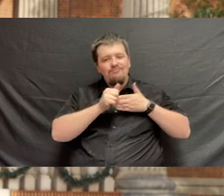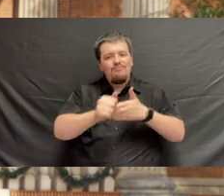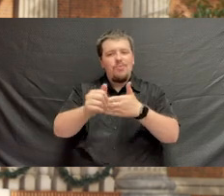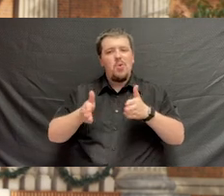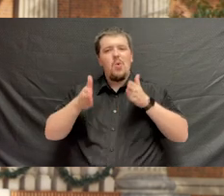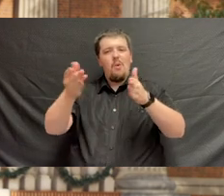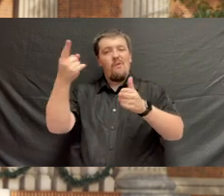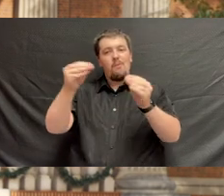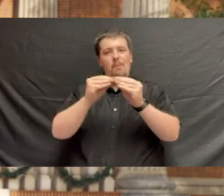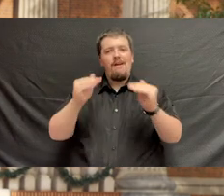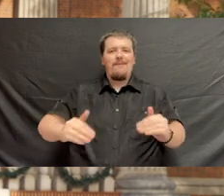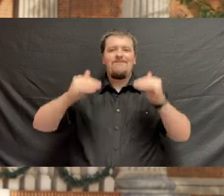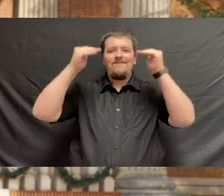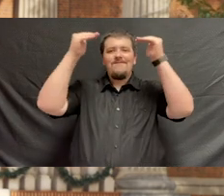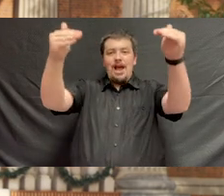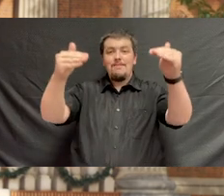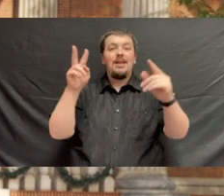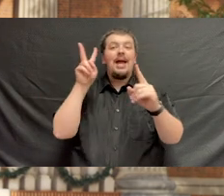for further advancement and application.